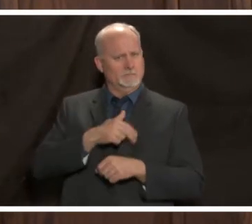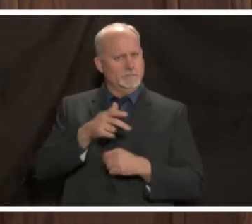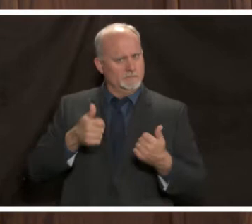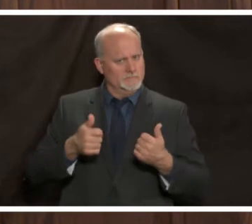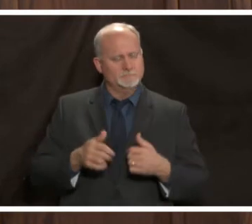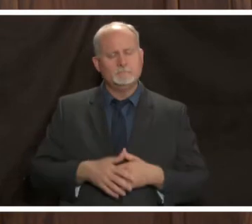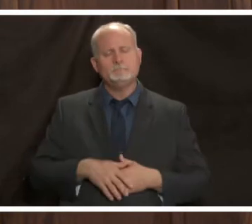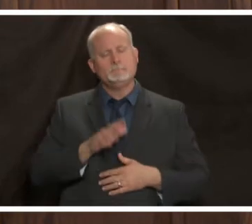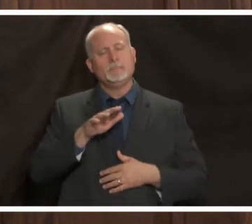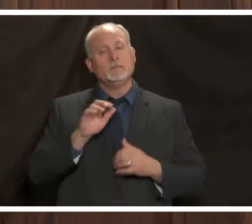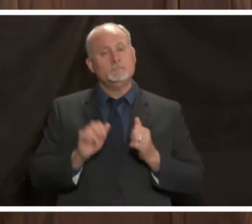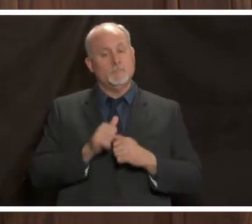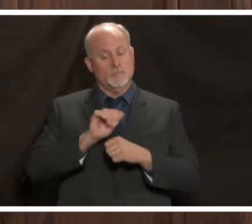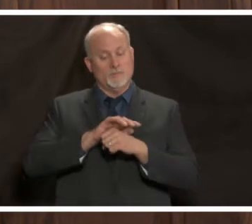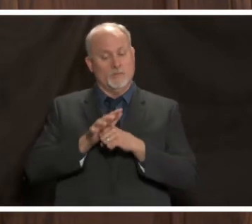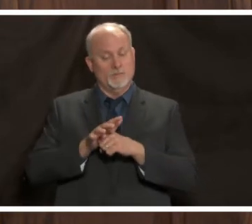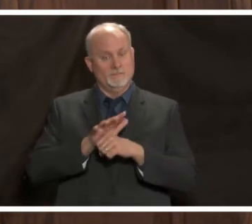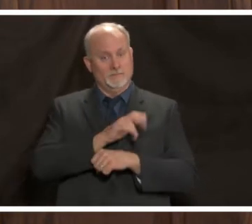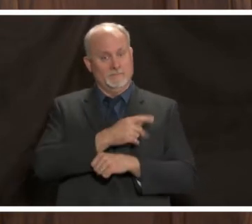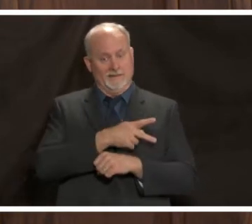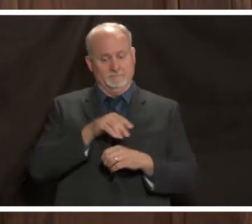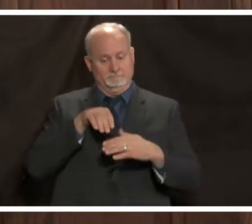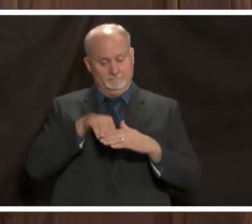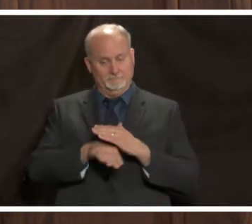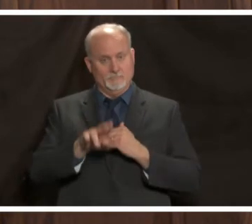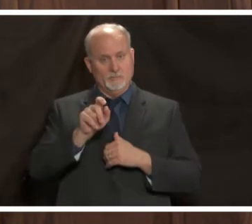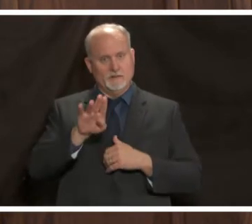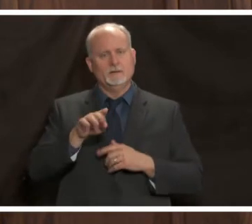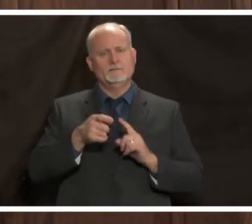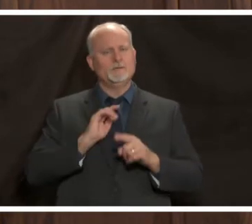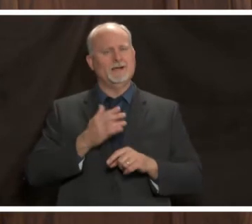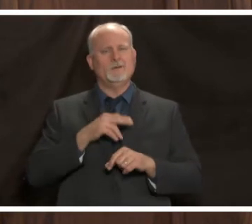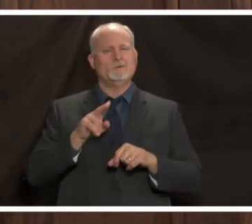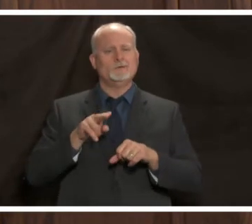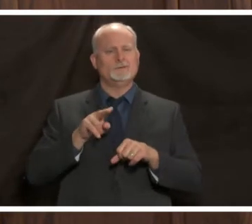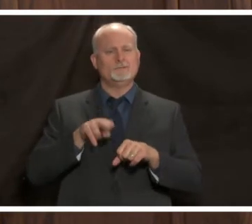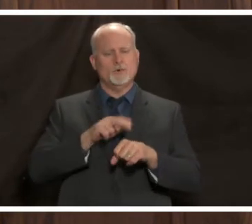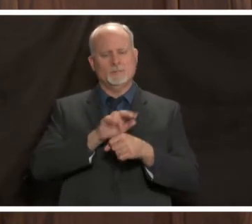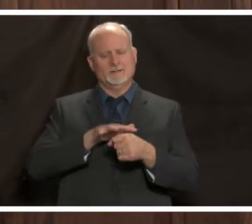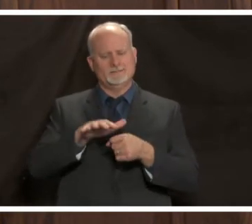of the coveted patients admitted to uab come from our normal catchment area so it's patients who